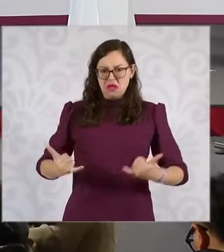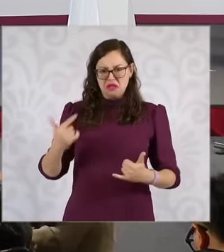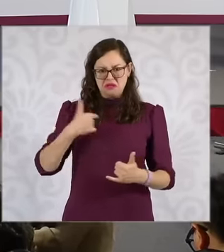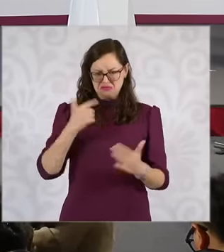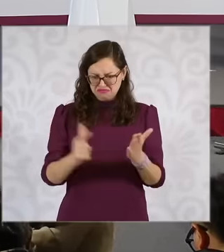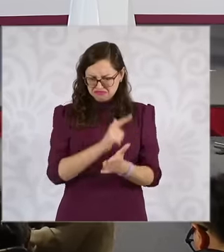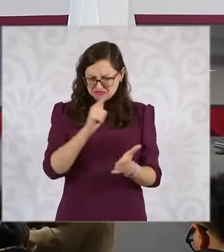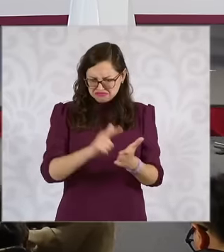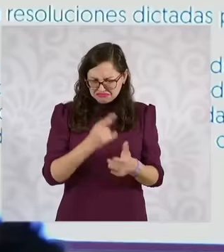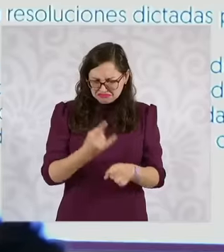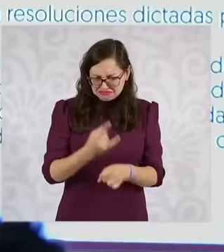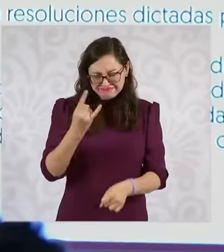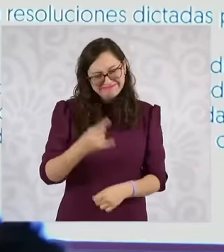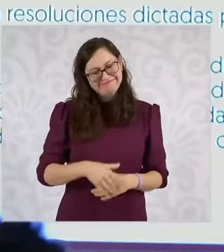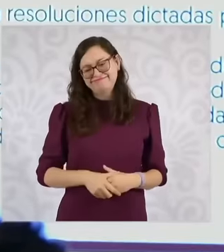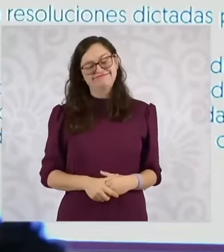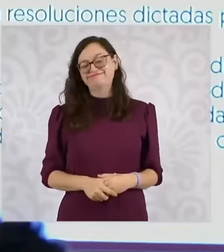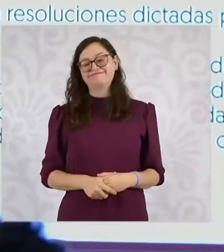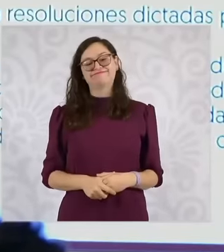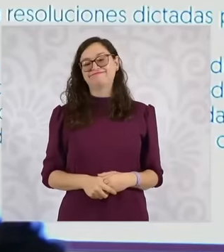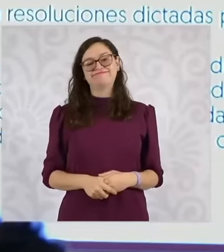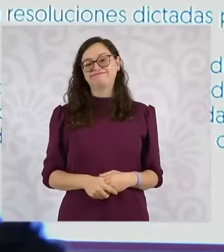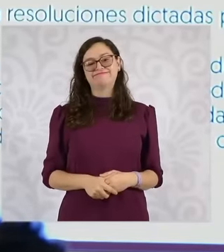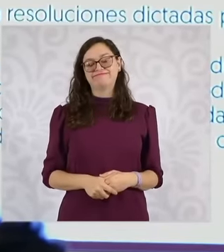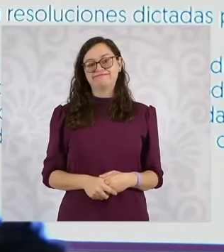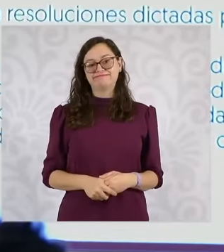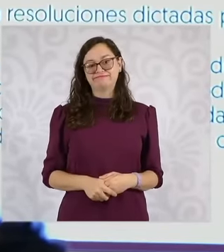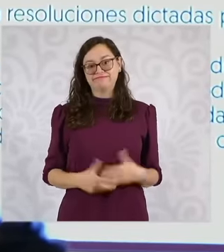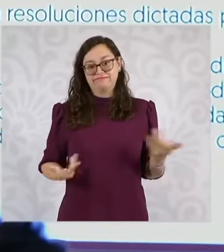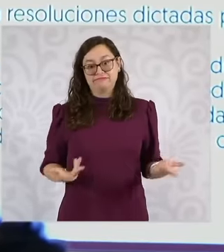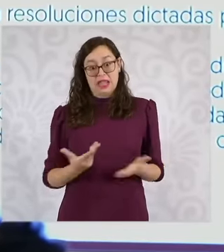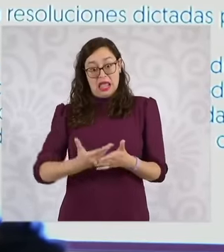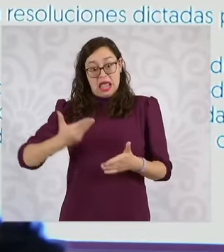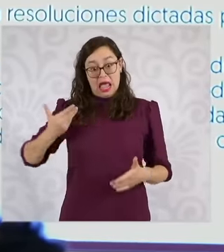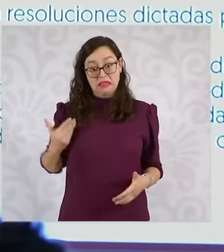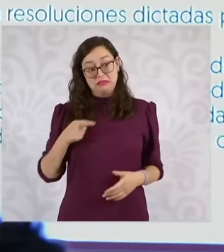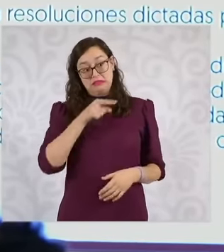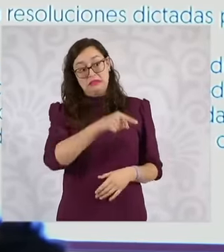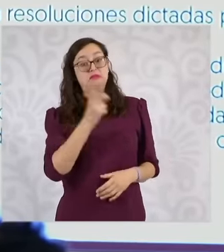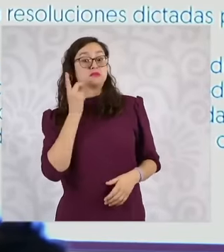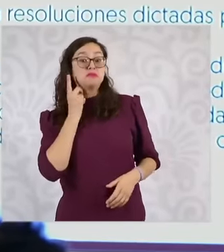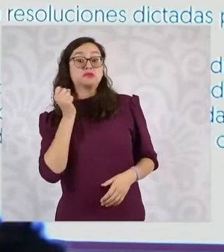and for this we are going to ask who ordered us to publish in the official journal of the